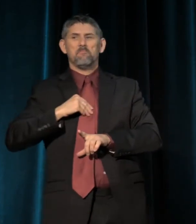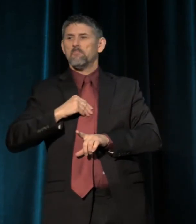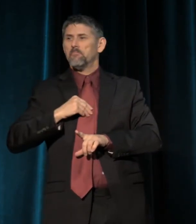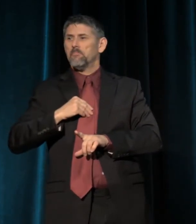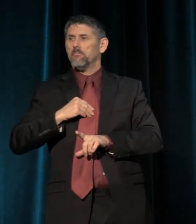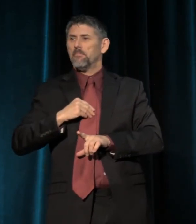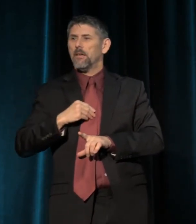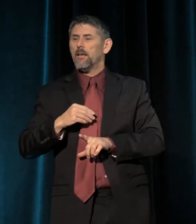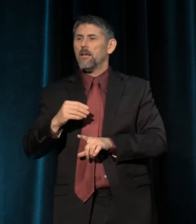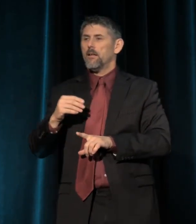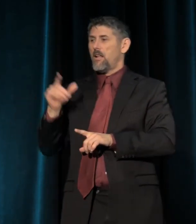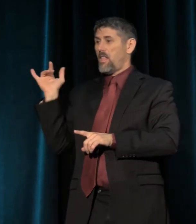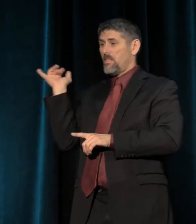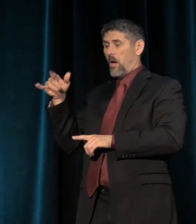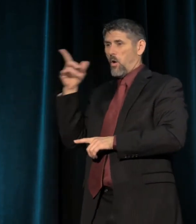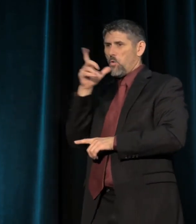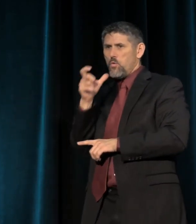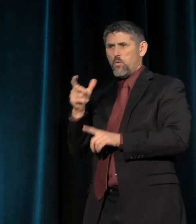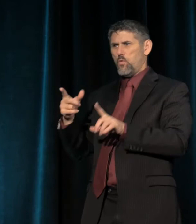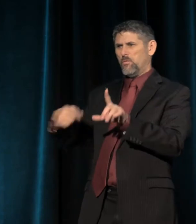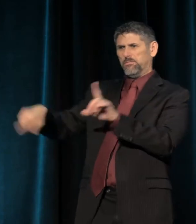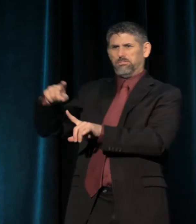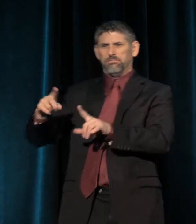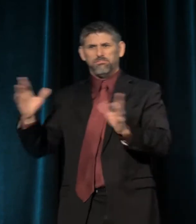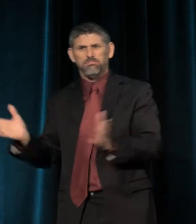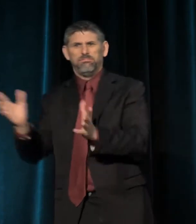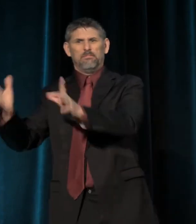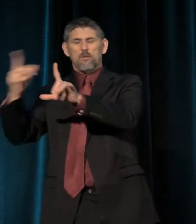Provocateurs mock our values of openness and inclusion.